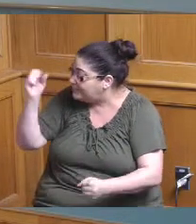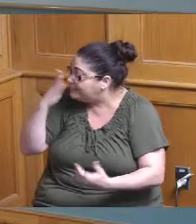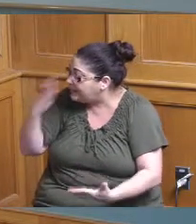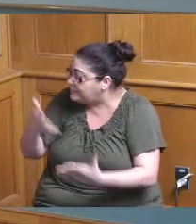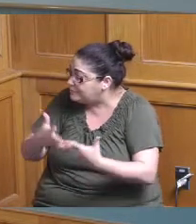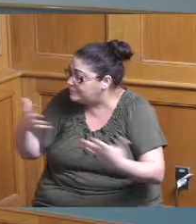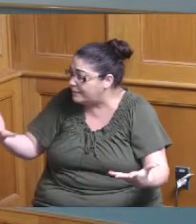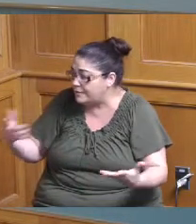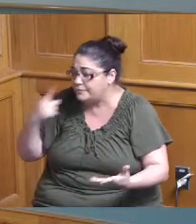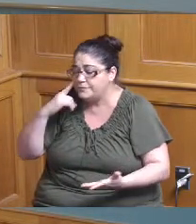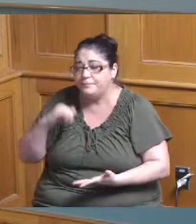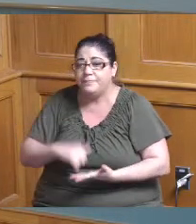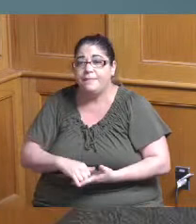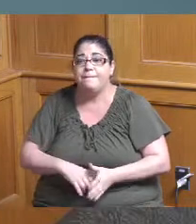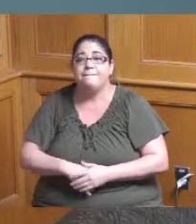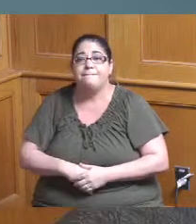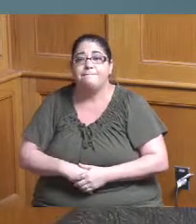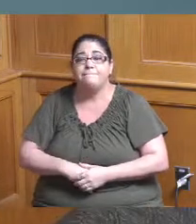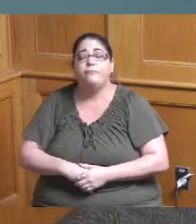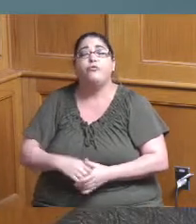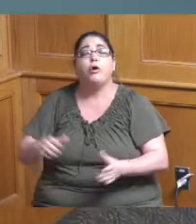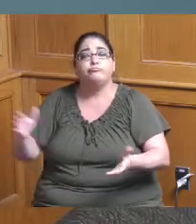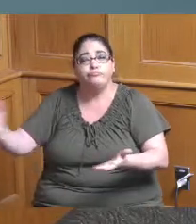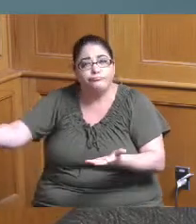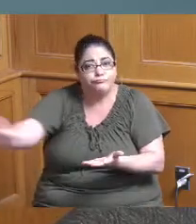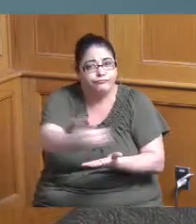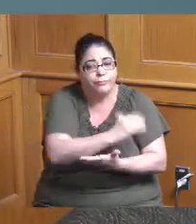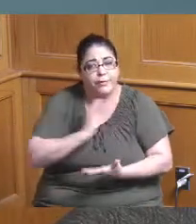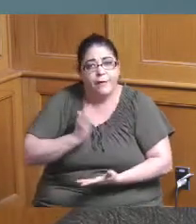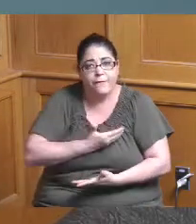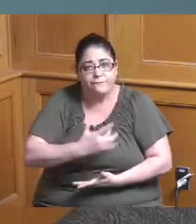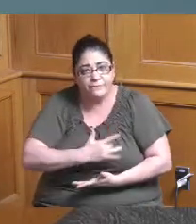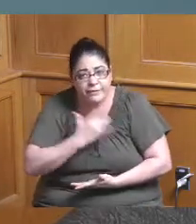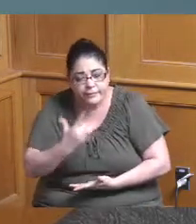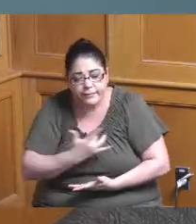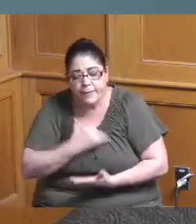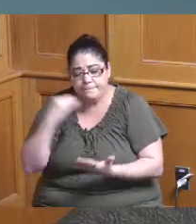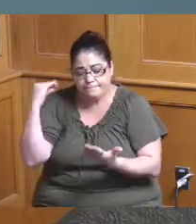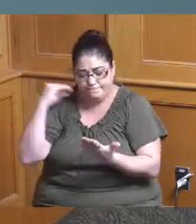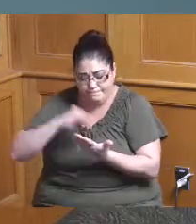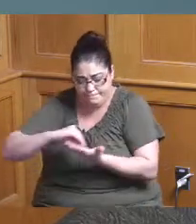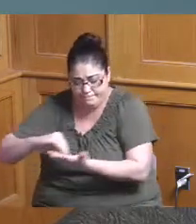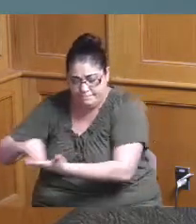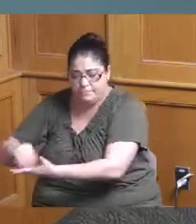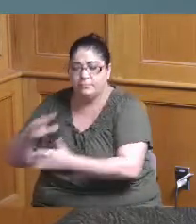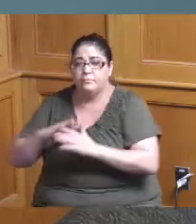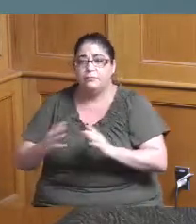for hearing what we wanted and and what your department worked on and also being flexible to